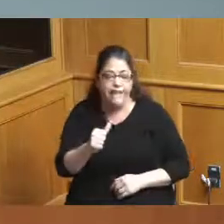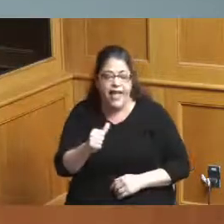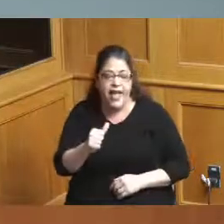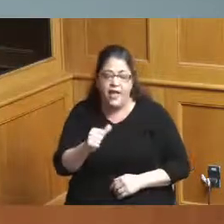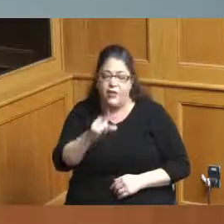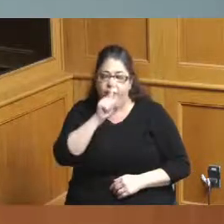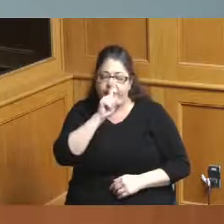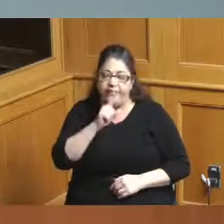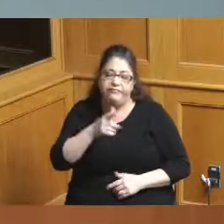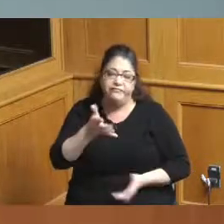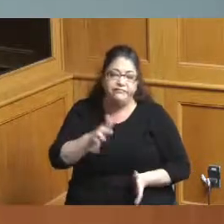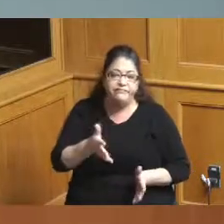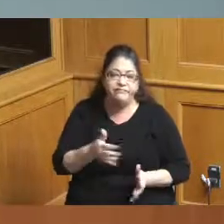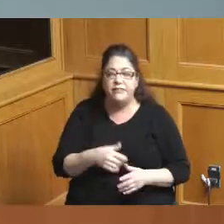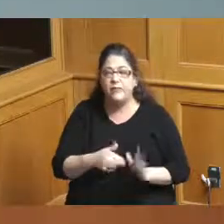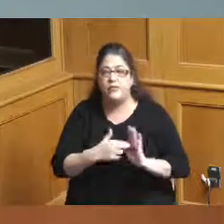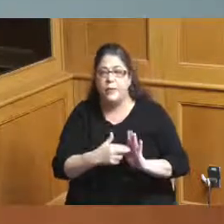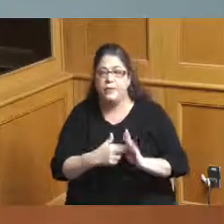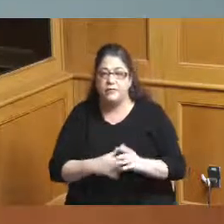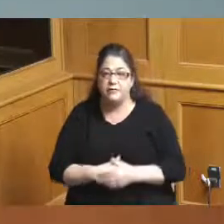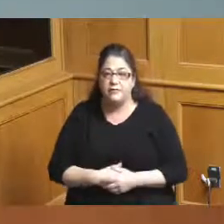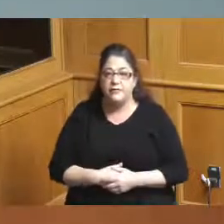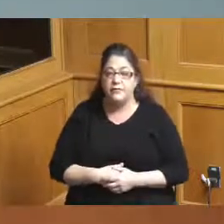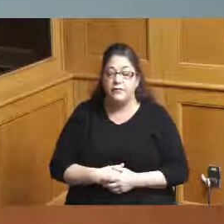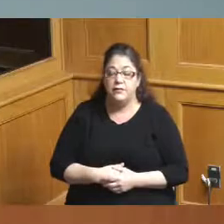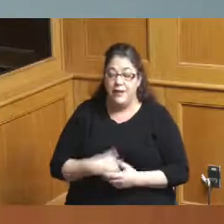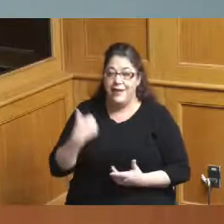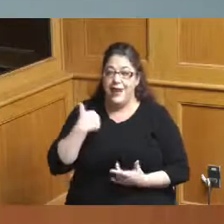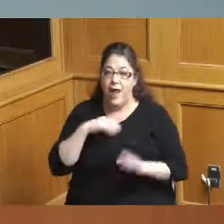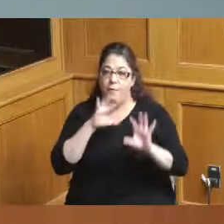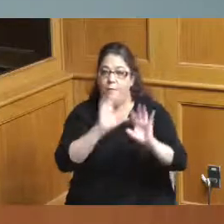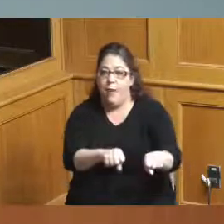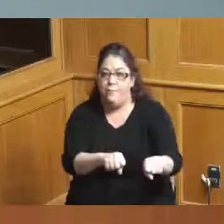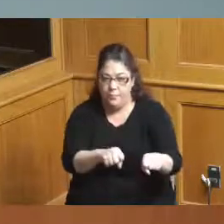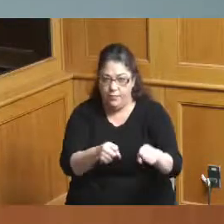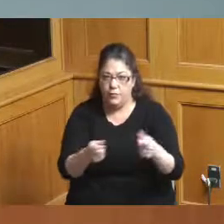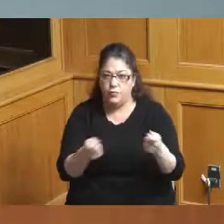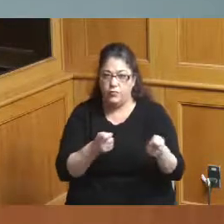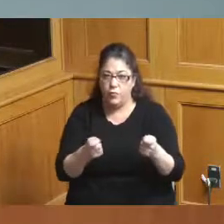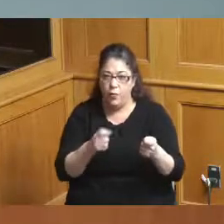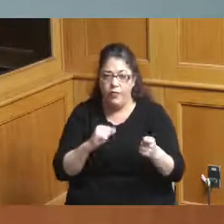come down we've gotten control there but that's what's in front of us is putting together a plan